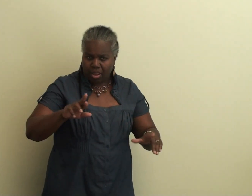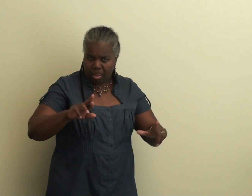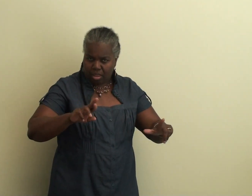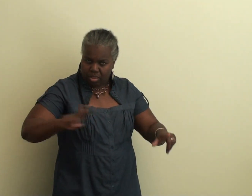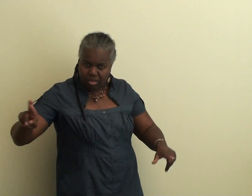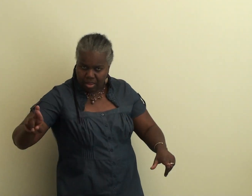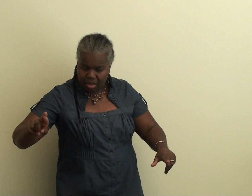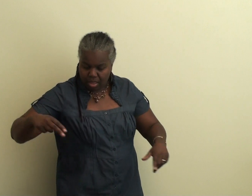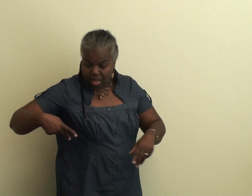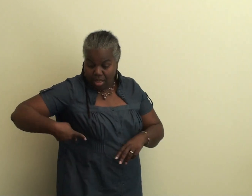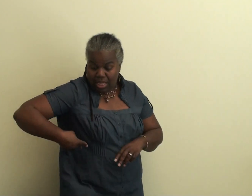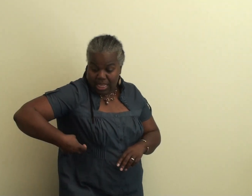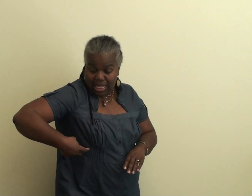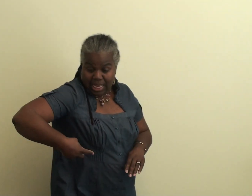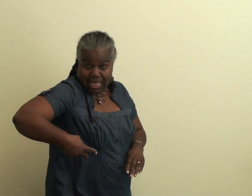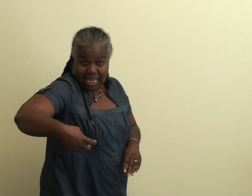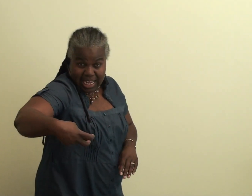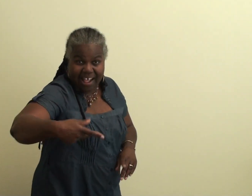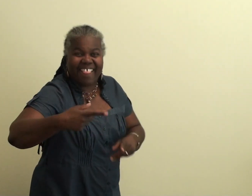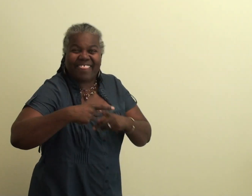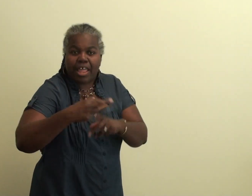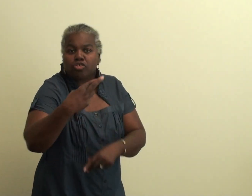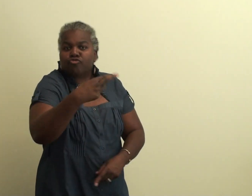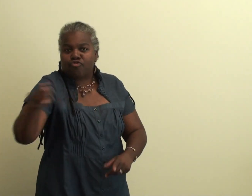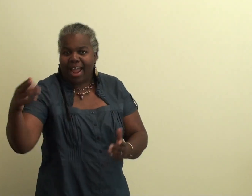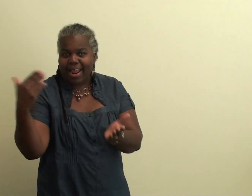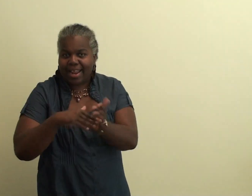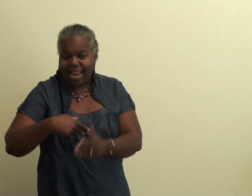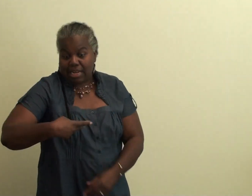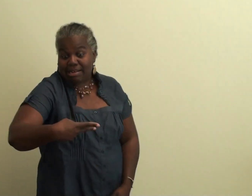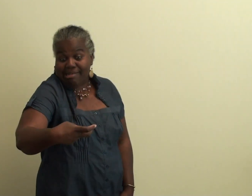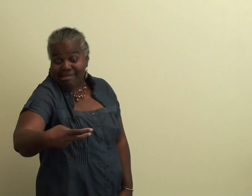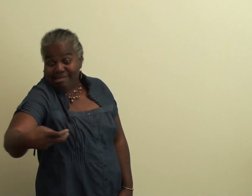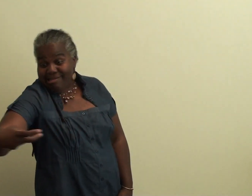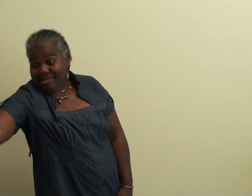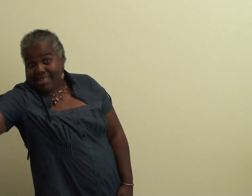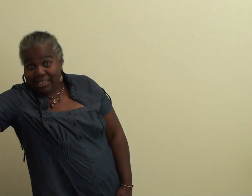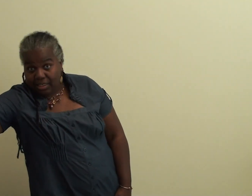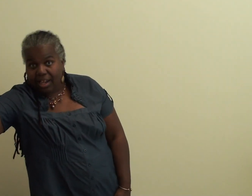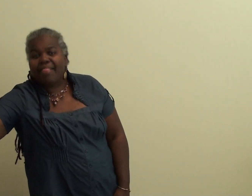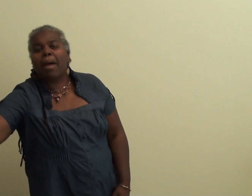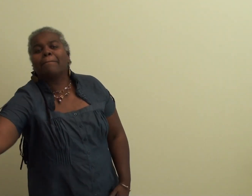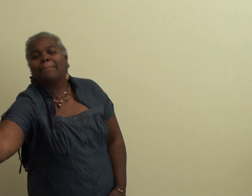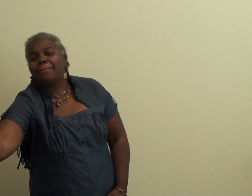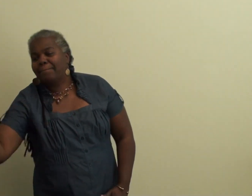If you are stuck in a rip current, it's very important that you swim to the right of the